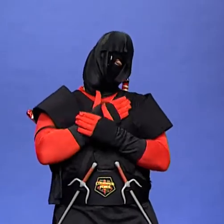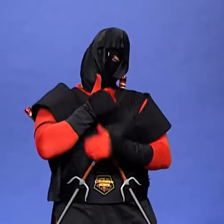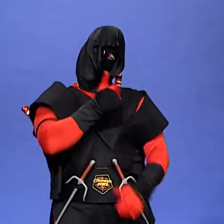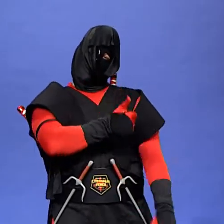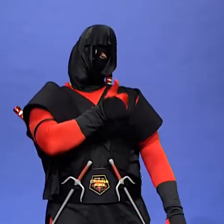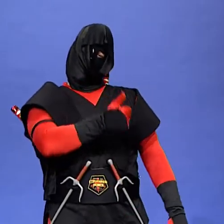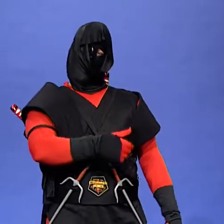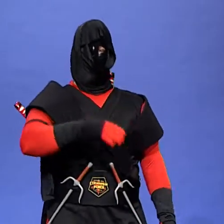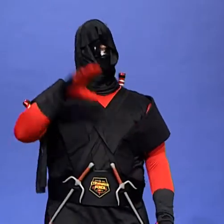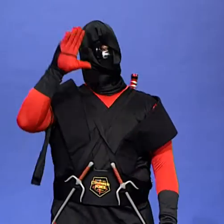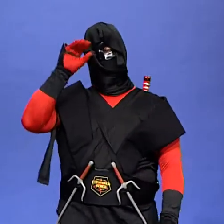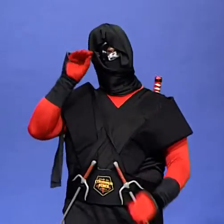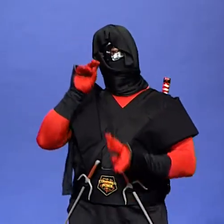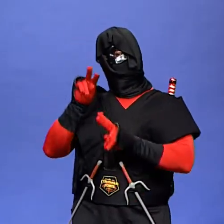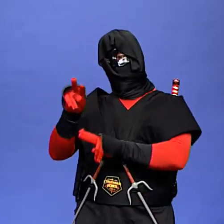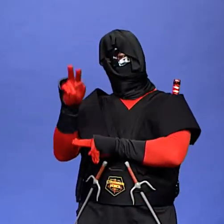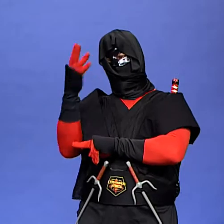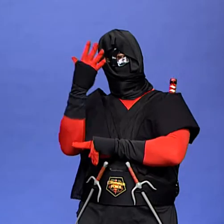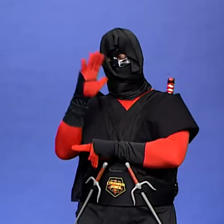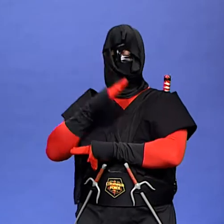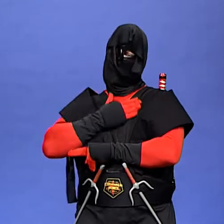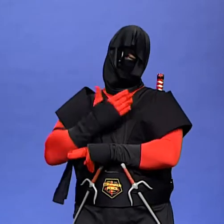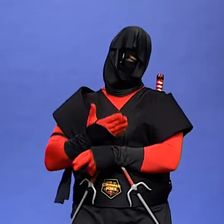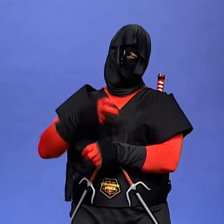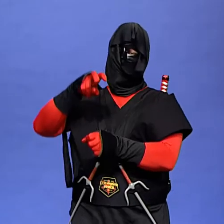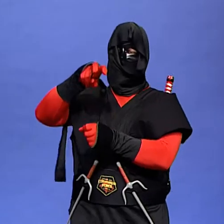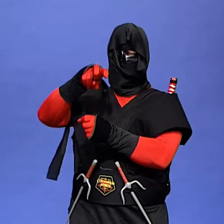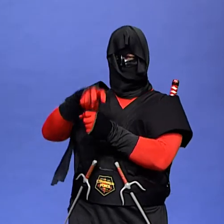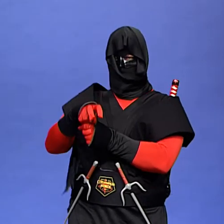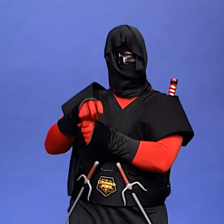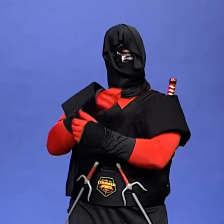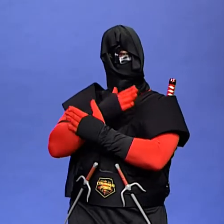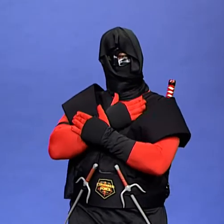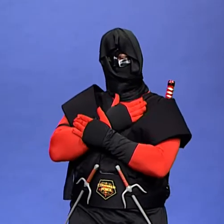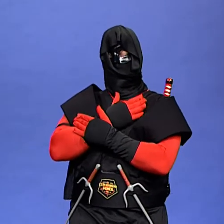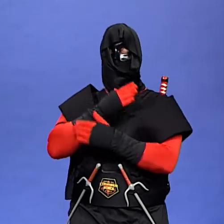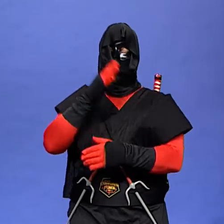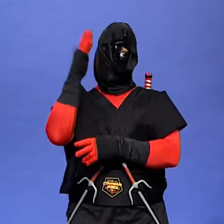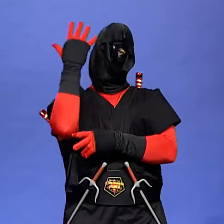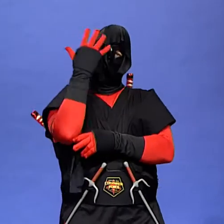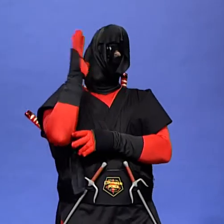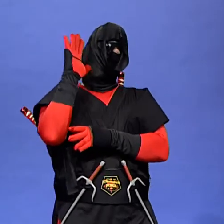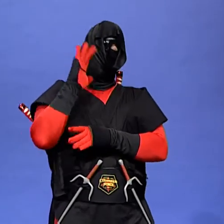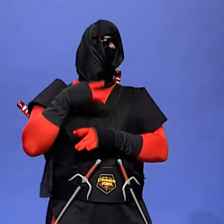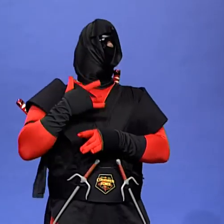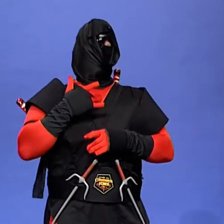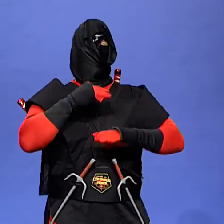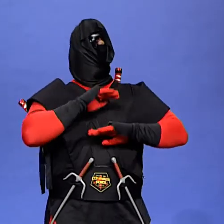and the boy did and the tree was happy The End